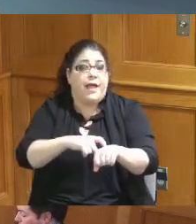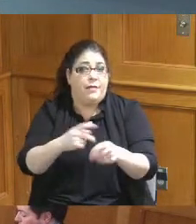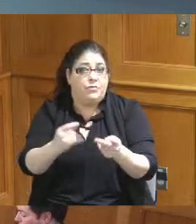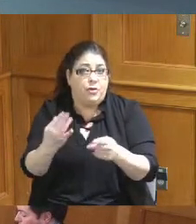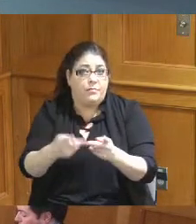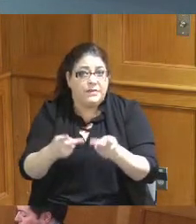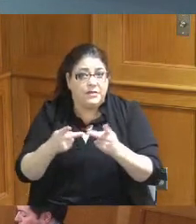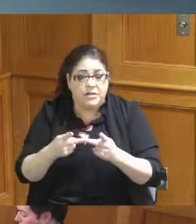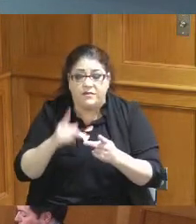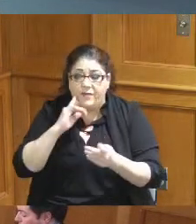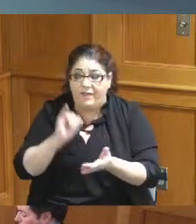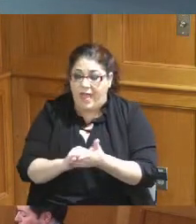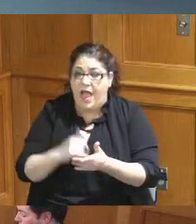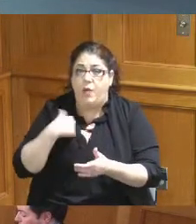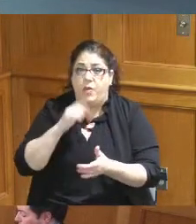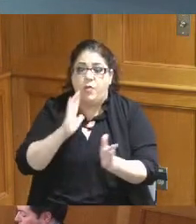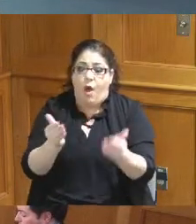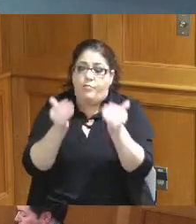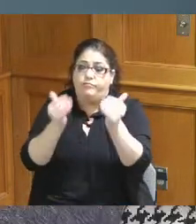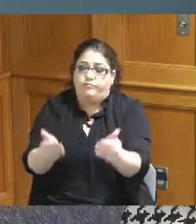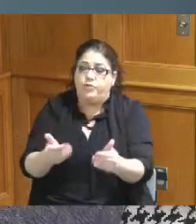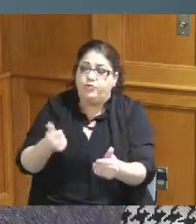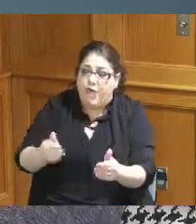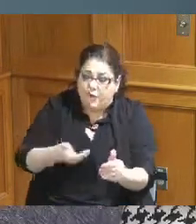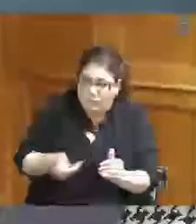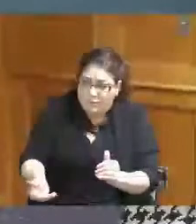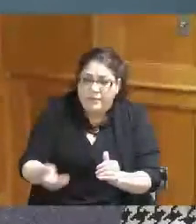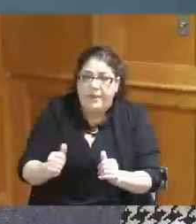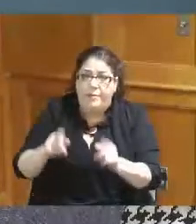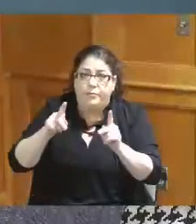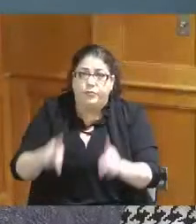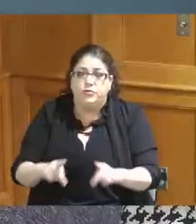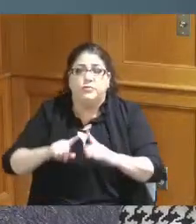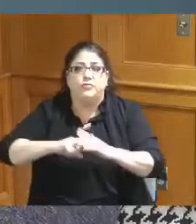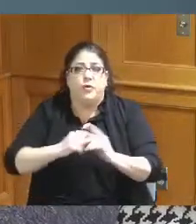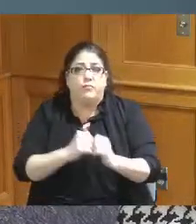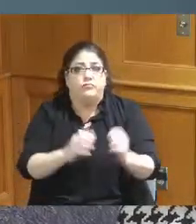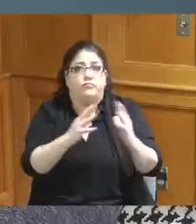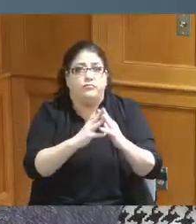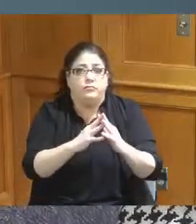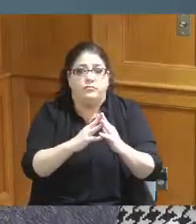so I'll be moving forward on that to try to get that initiative started no later than the first of